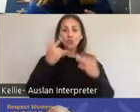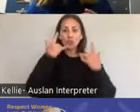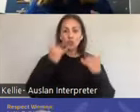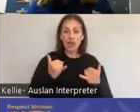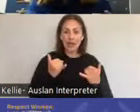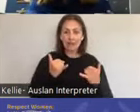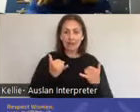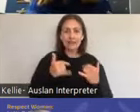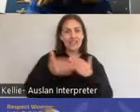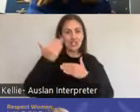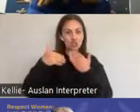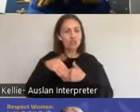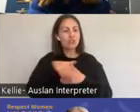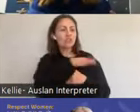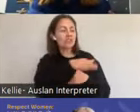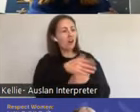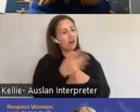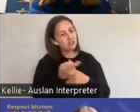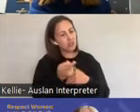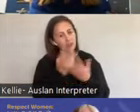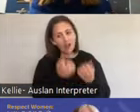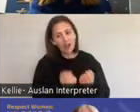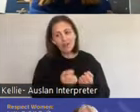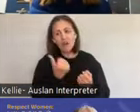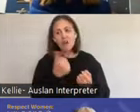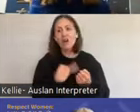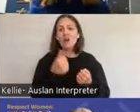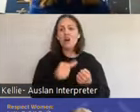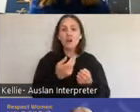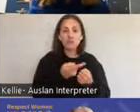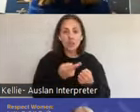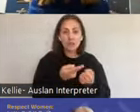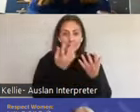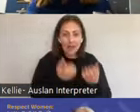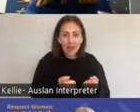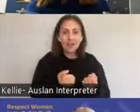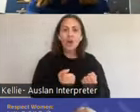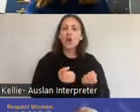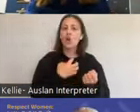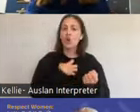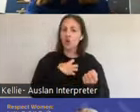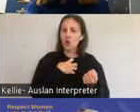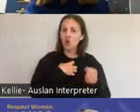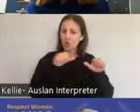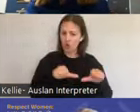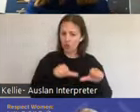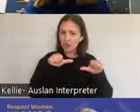be some impacts on their sexual response systems. It doesn't mean we can't do something about that, but again it's an important question to be able to ask.